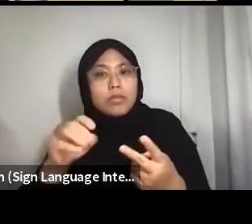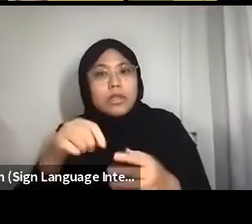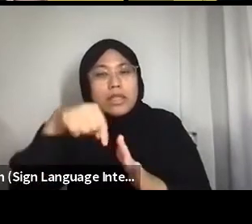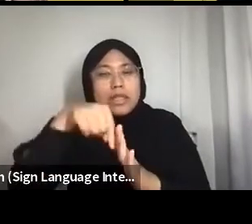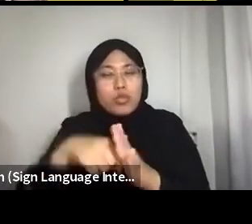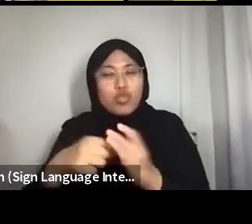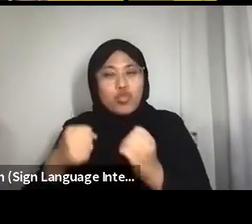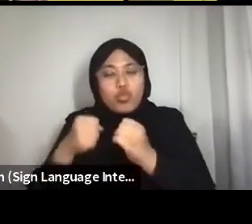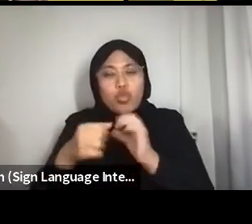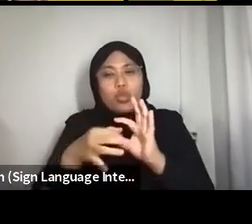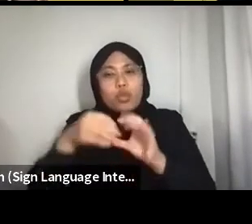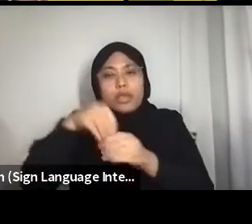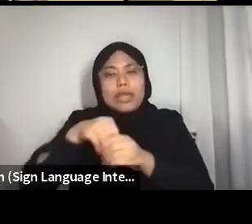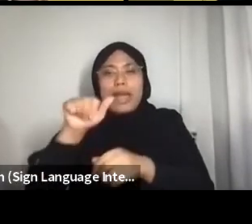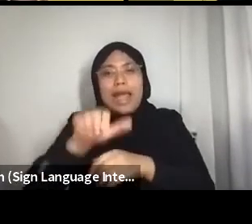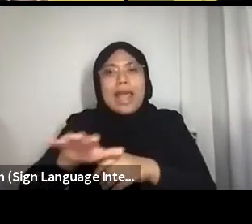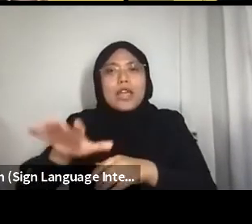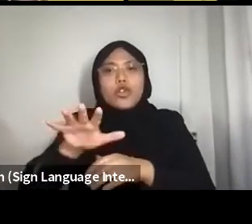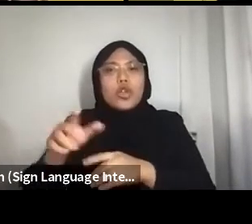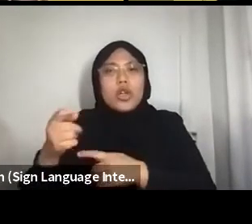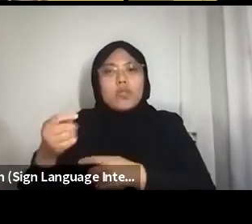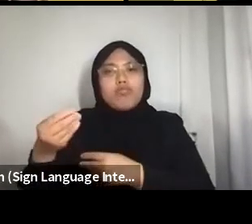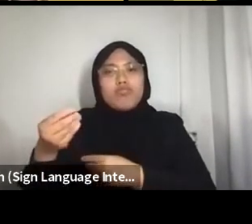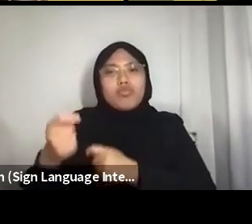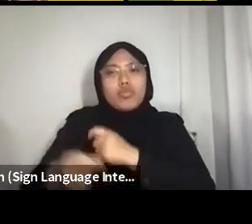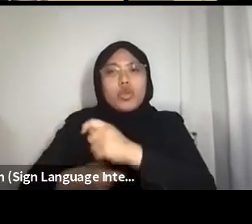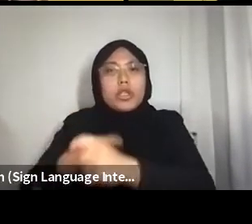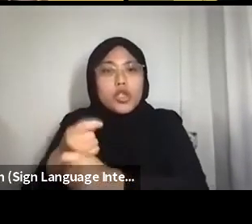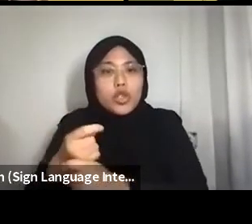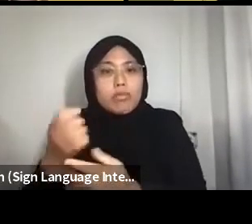Esther, perhaps you want to take that question first?